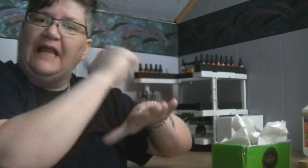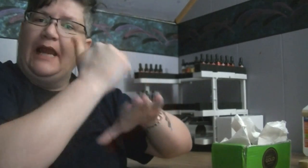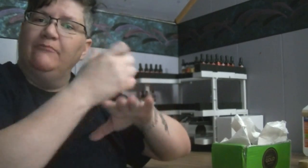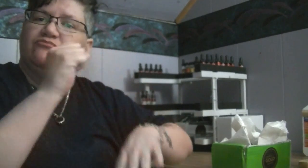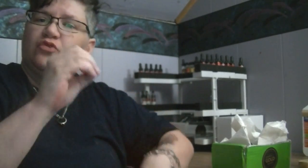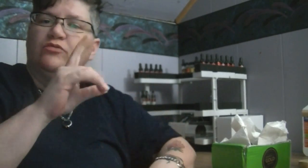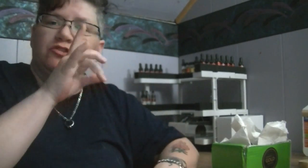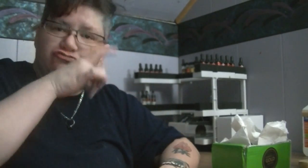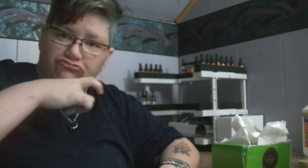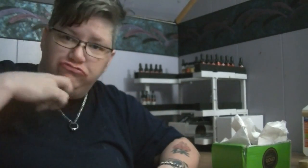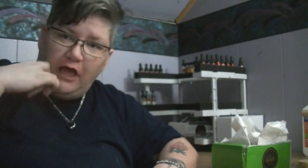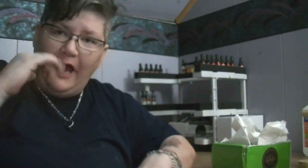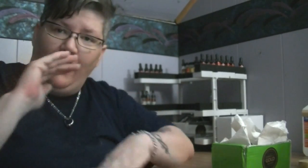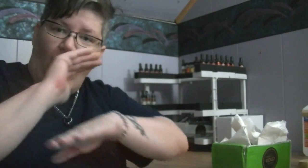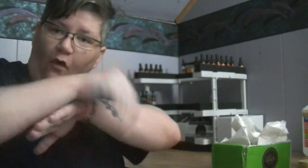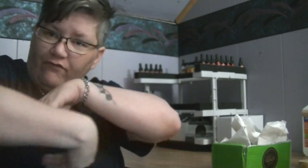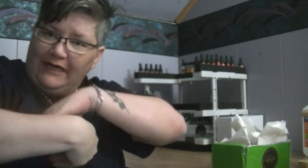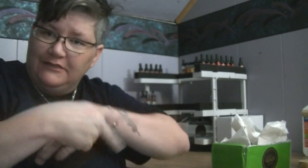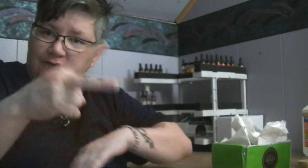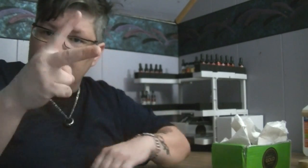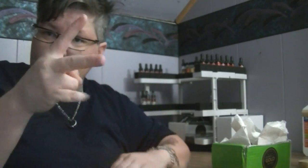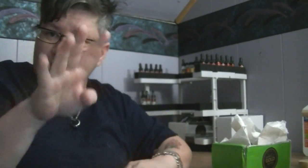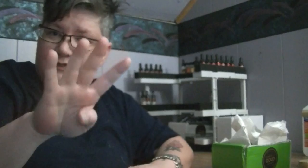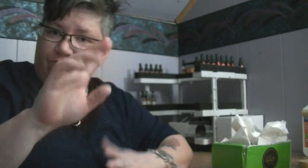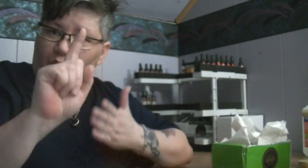Set up so they'll dry overnight (24 hours)